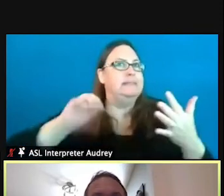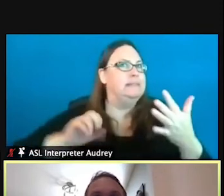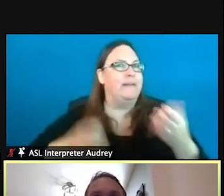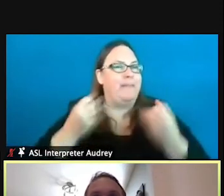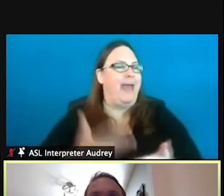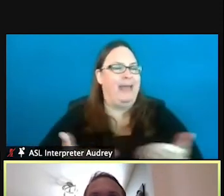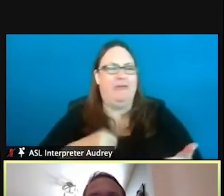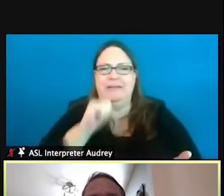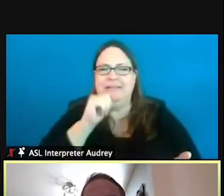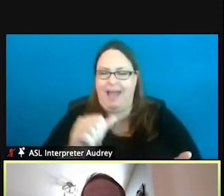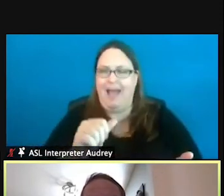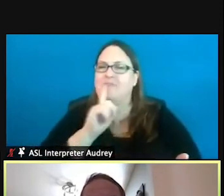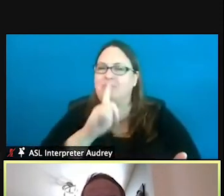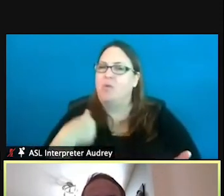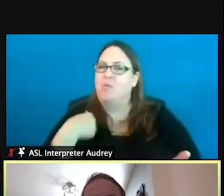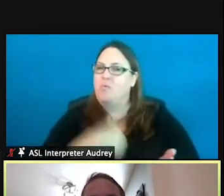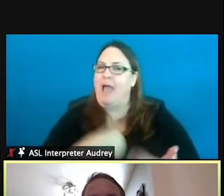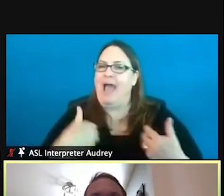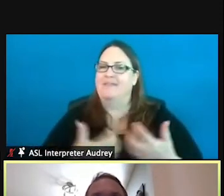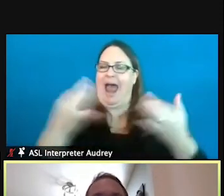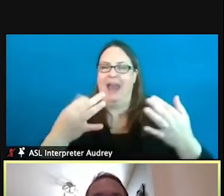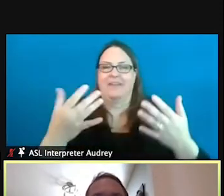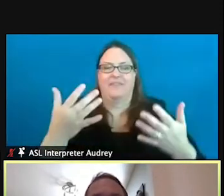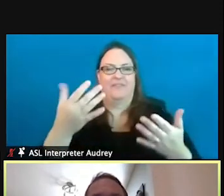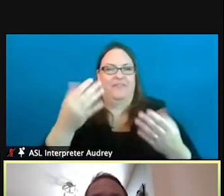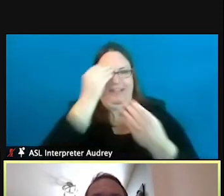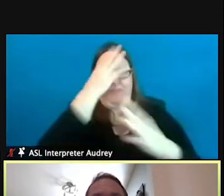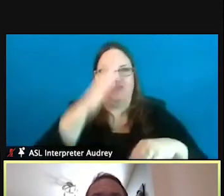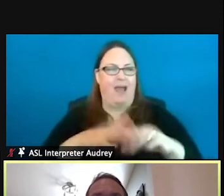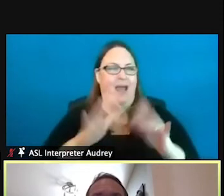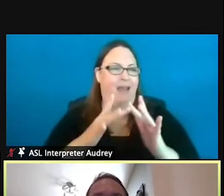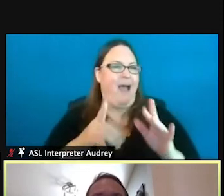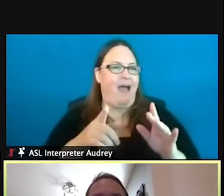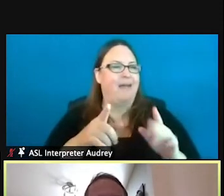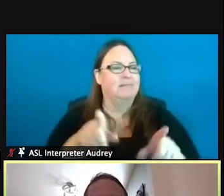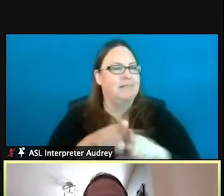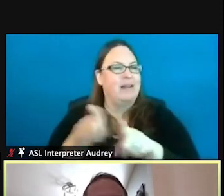We do have a lot of like electronic resources that are available as well, such as our Trout